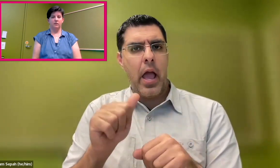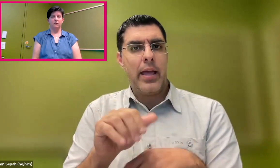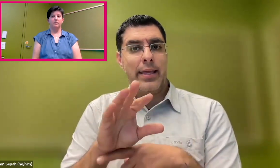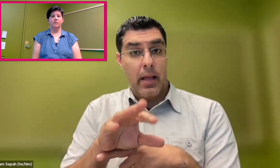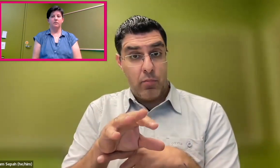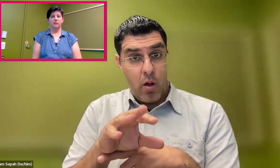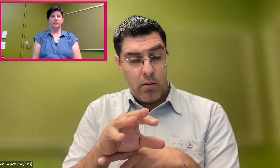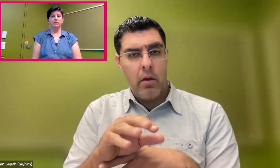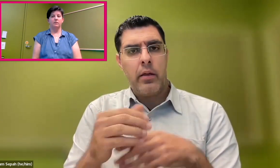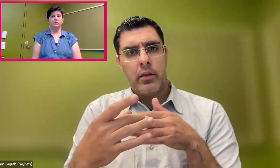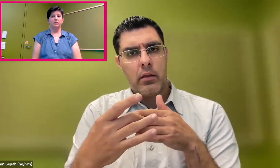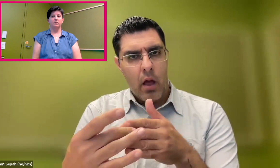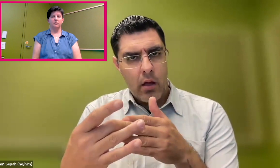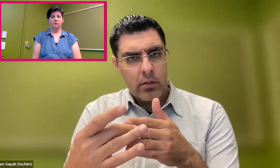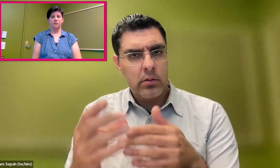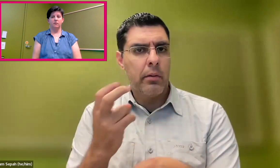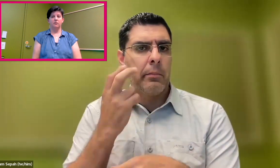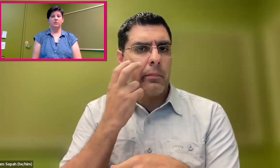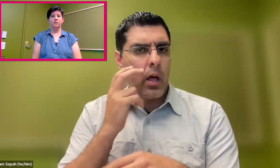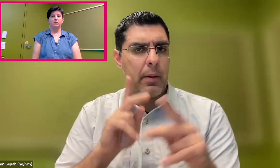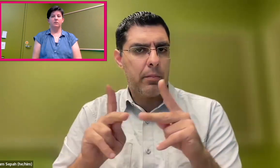that wanted to build a camera that